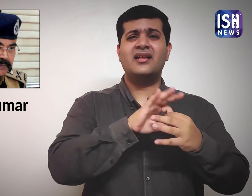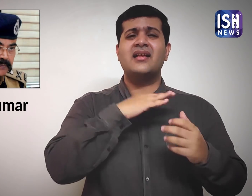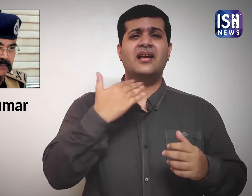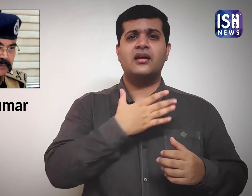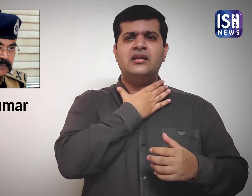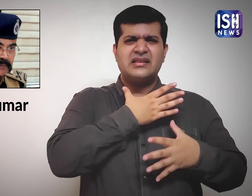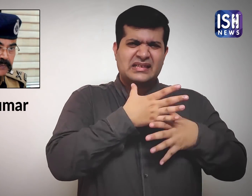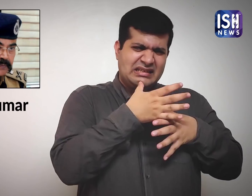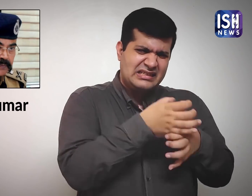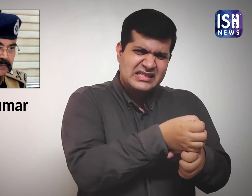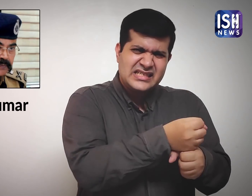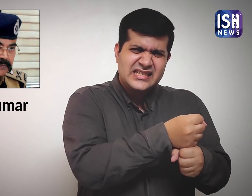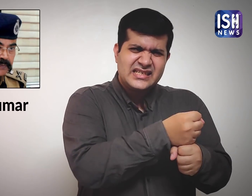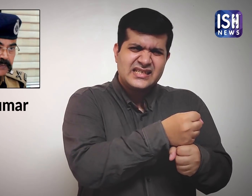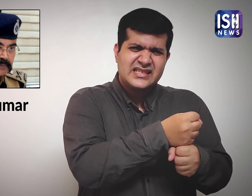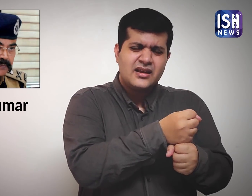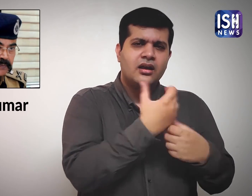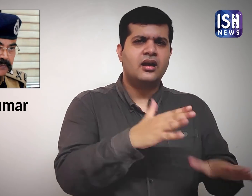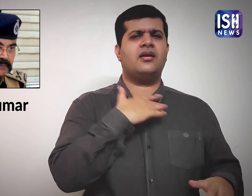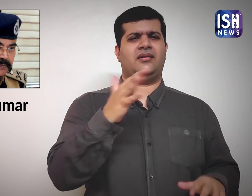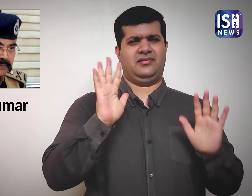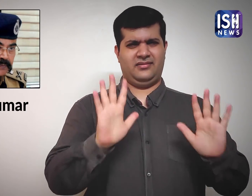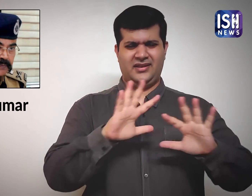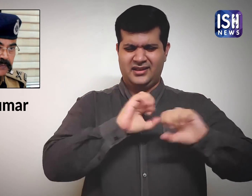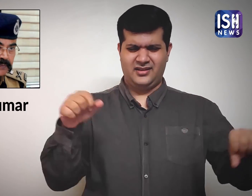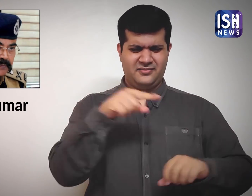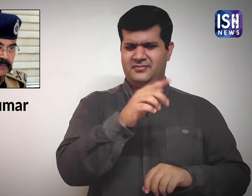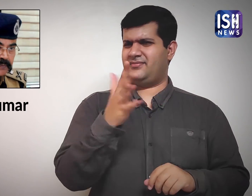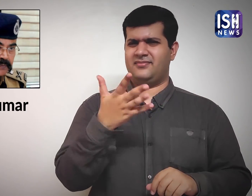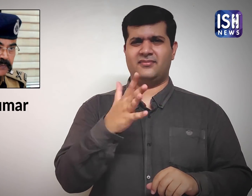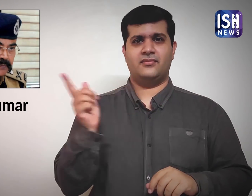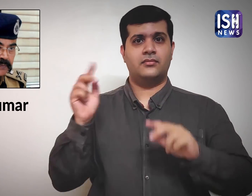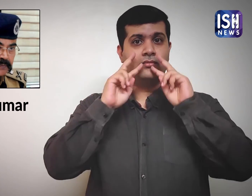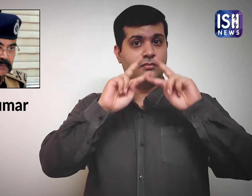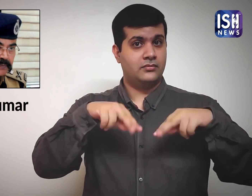He said, “The cause of her death was an injury on the neck and trauma related to it.”